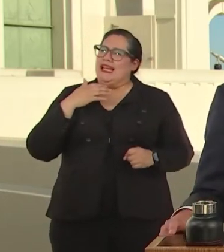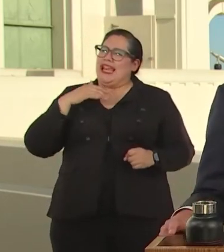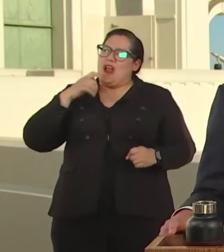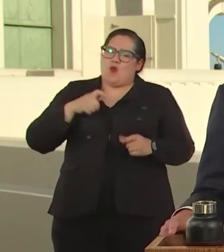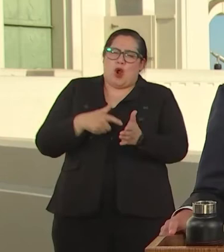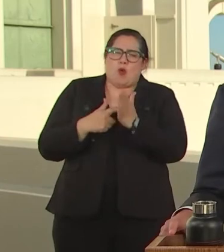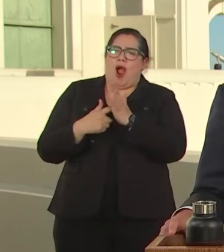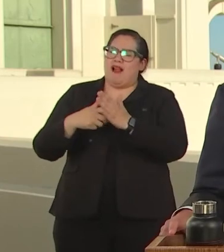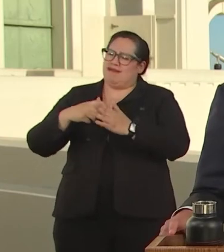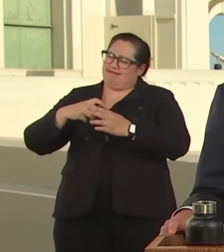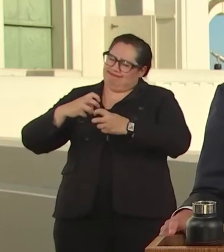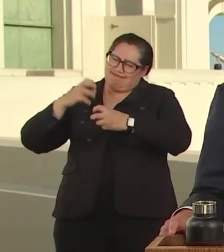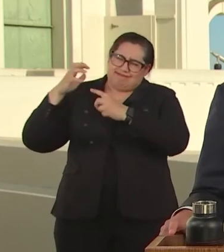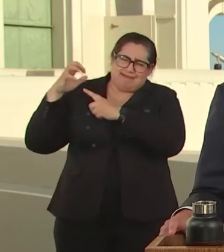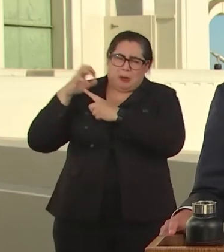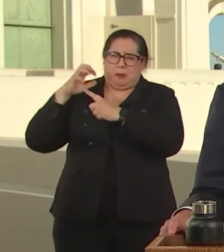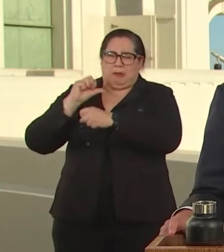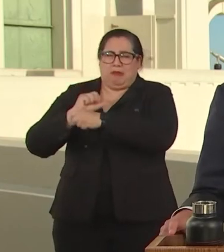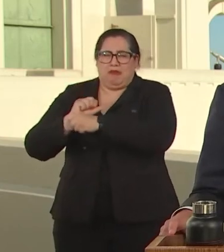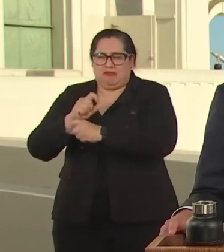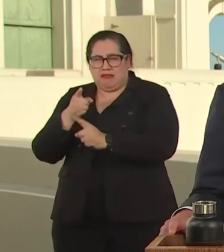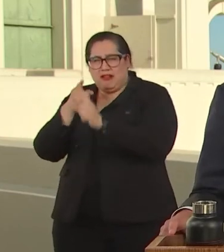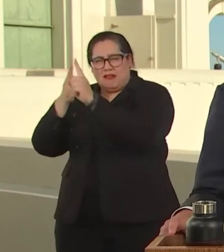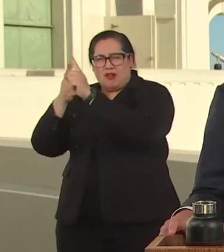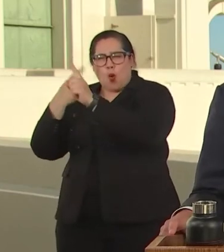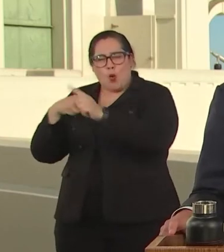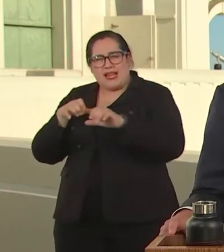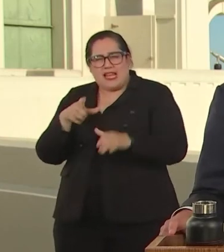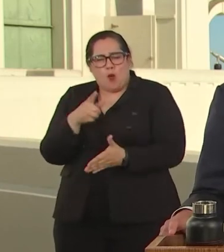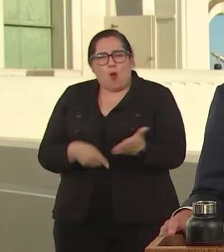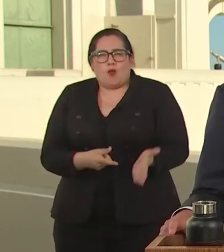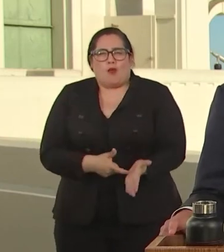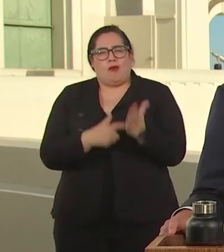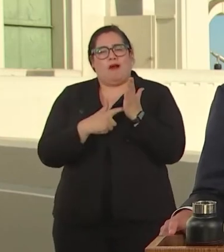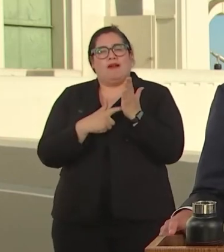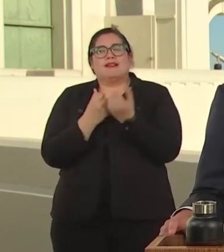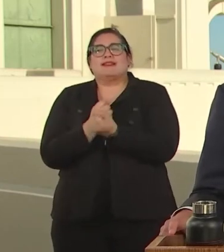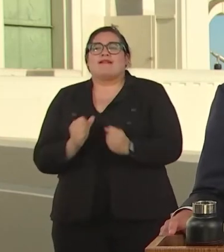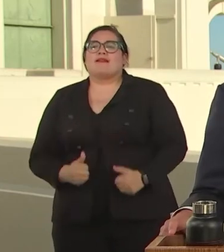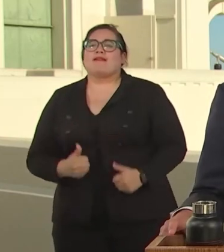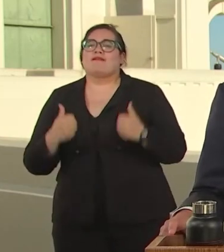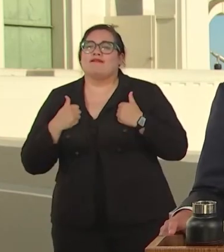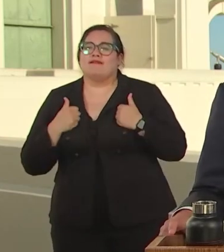WE DID WHAT IT TOOK TO SAVE LIVES, FROM CLOSING DOWN BUSINESSES WHERE PEOPLE GATHER